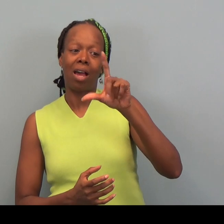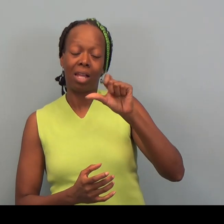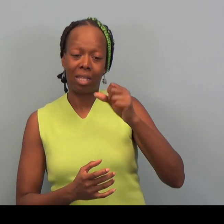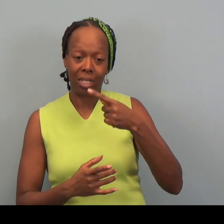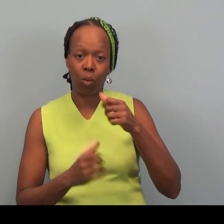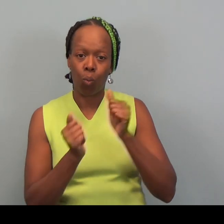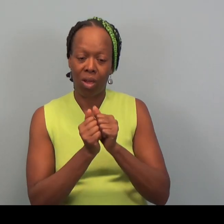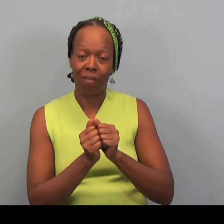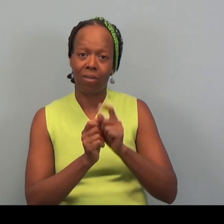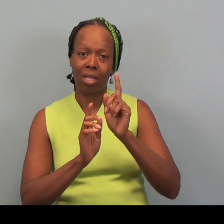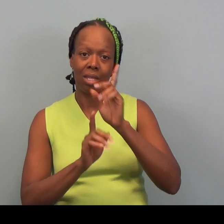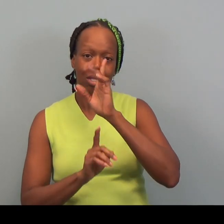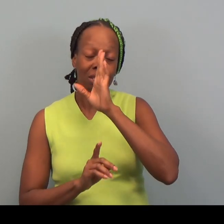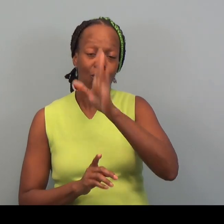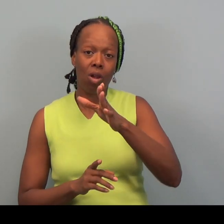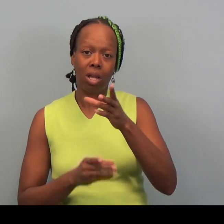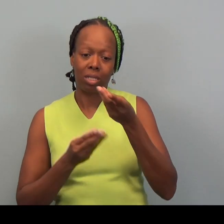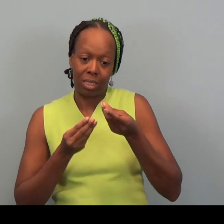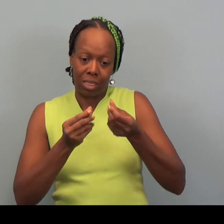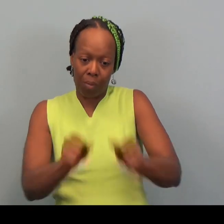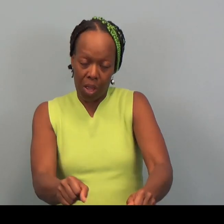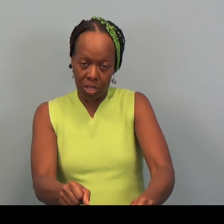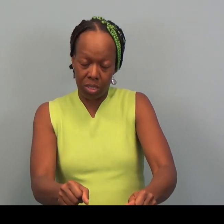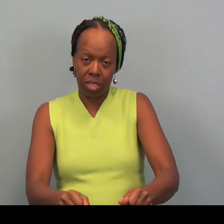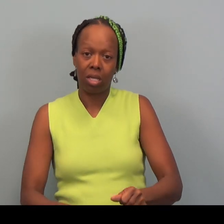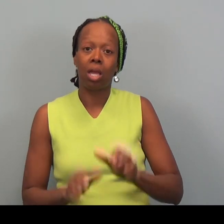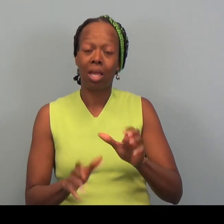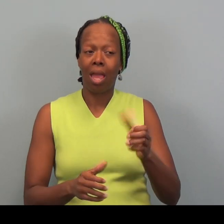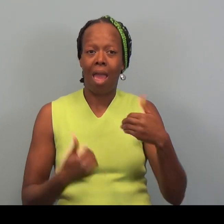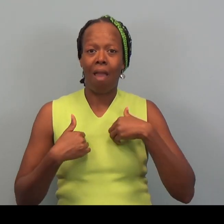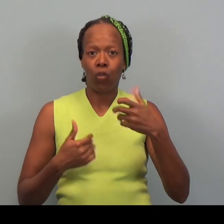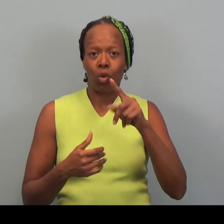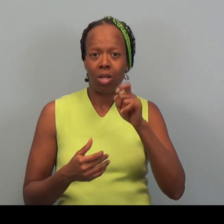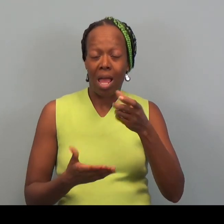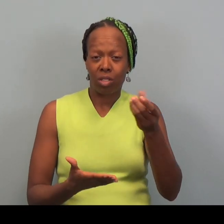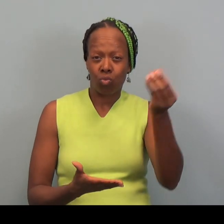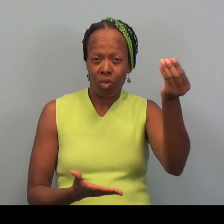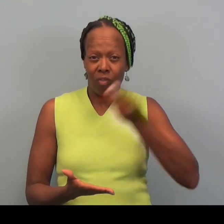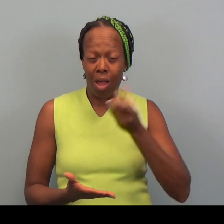and we can get your tax return refund back to you in a matter of weeks.